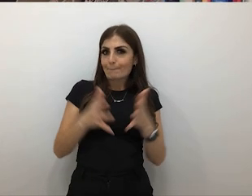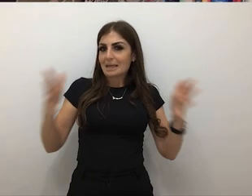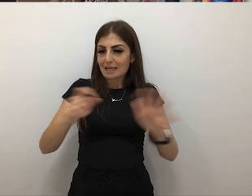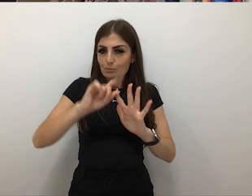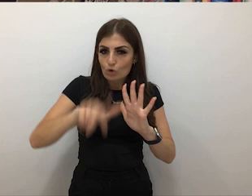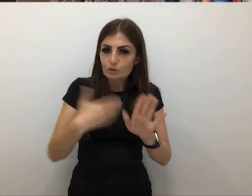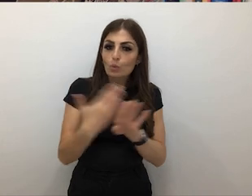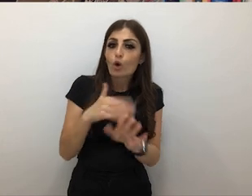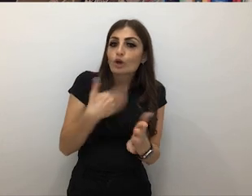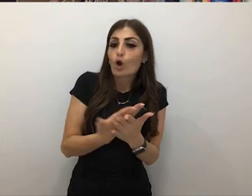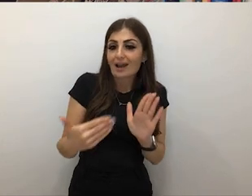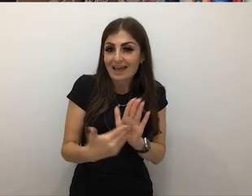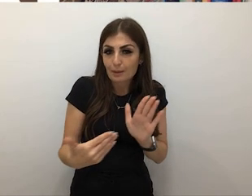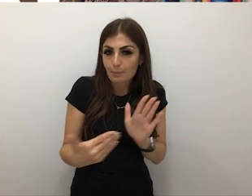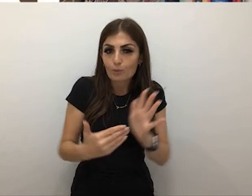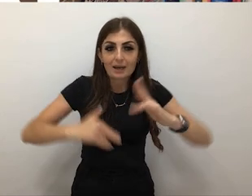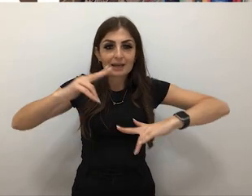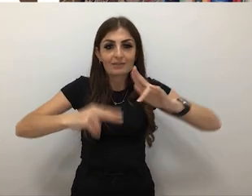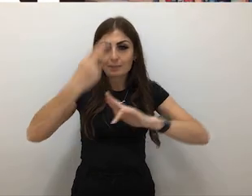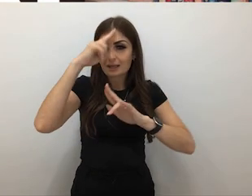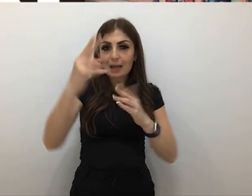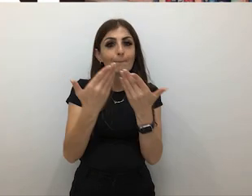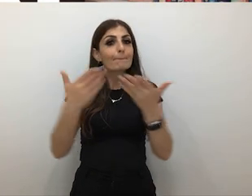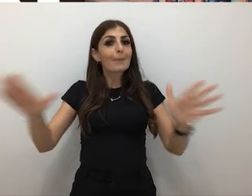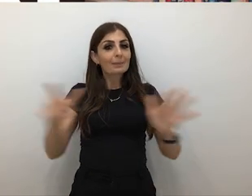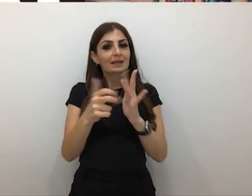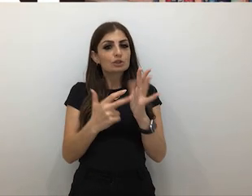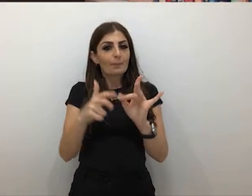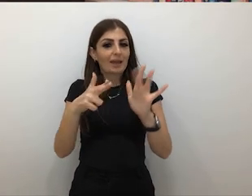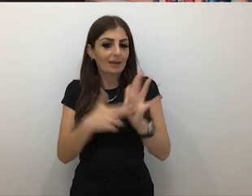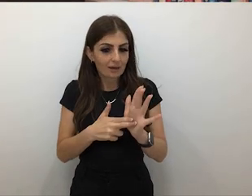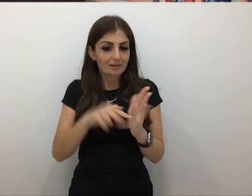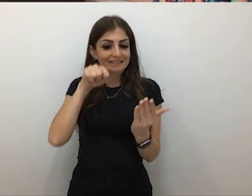and in the process of developing is called Public Domain. So, the project at its core is about creating